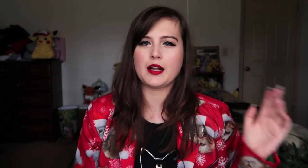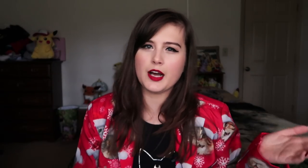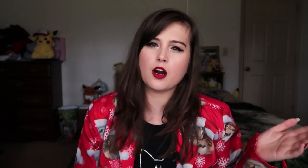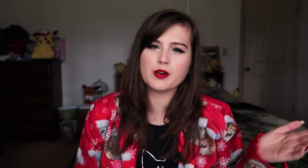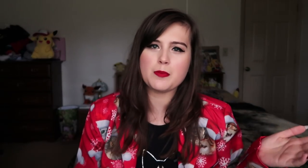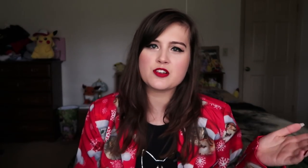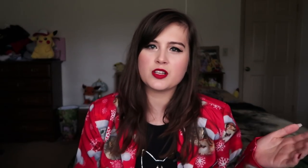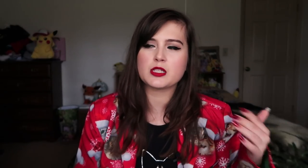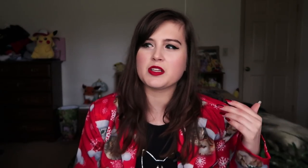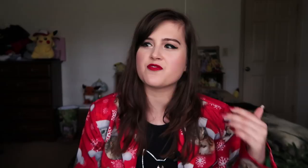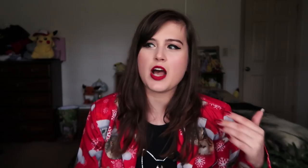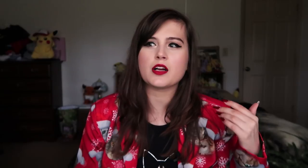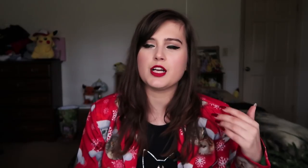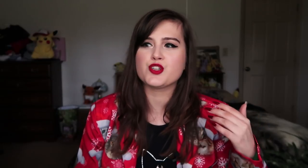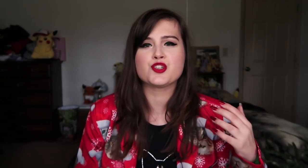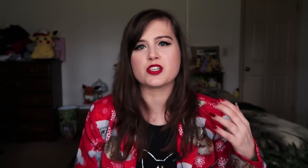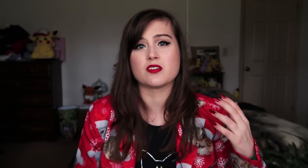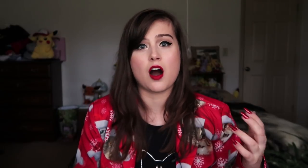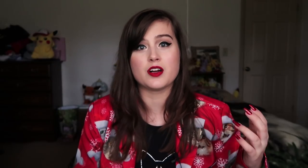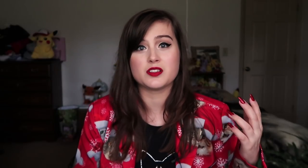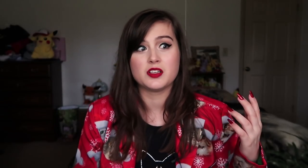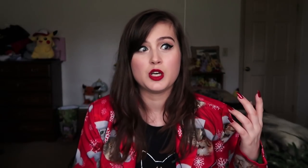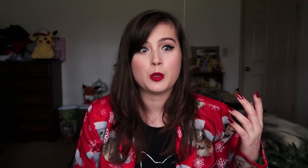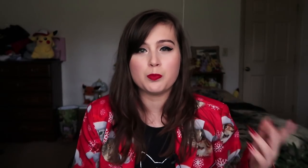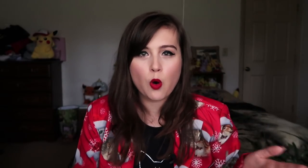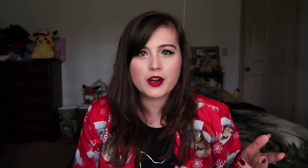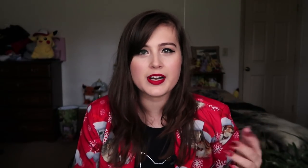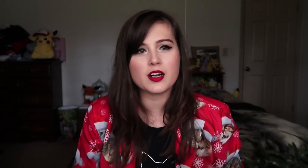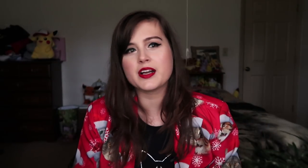I kinda already mentioned this but the fact that she's just not boring.